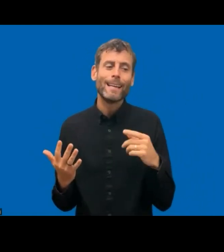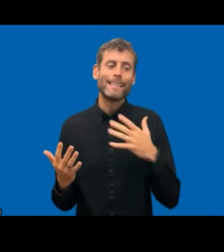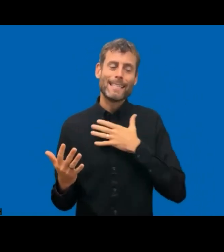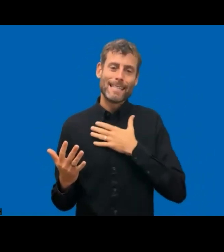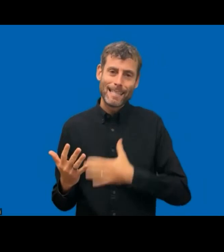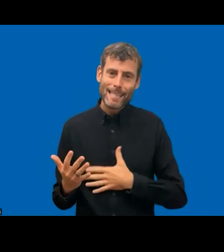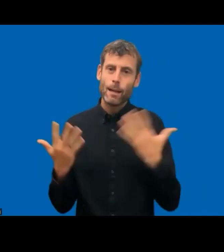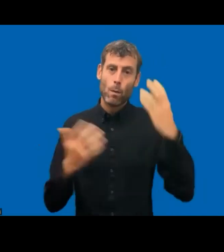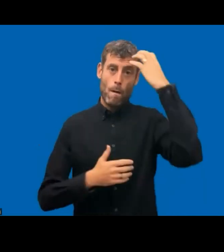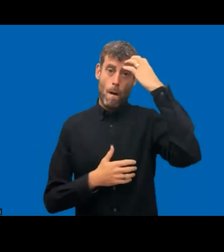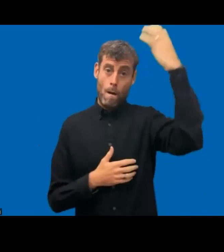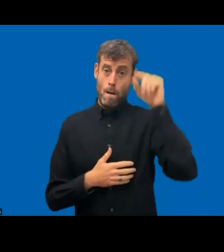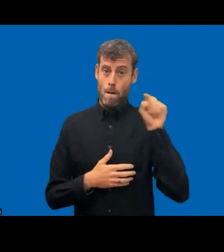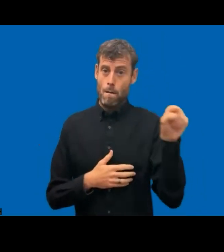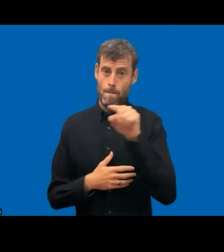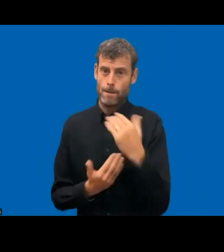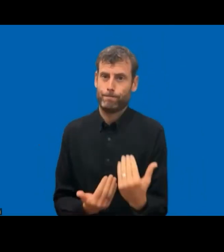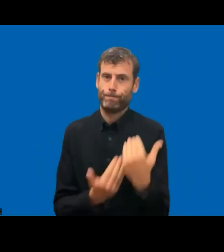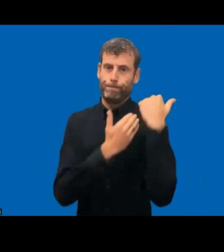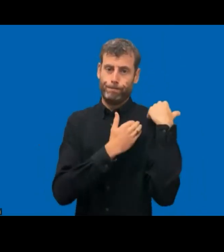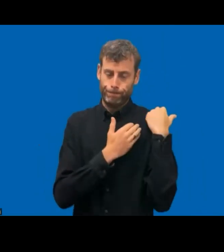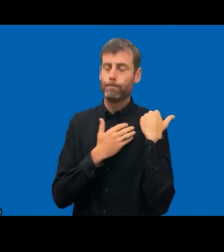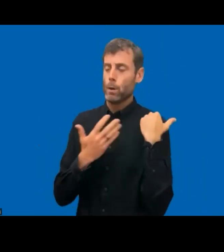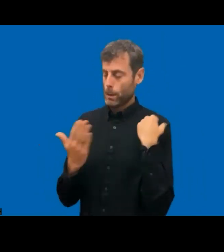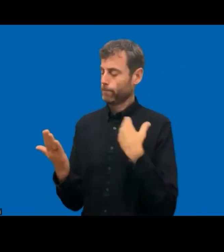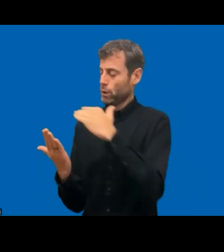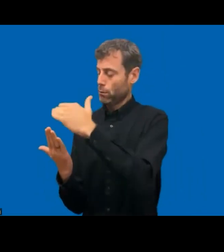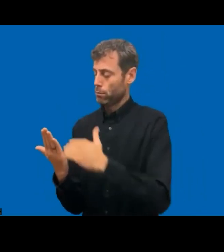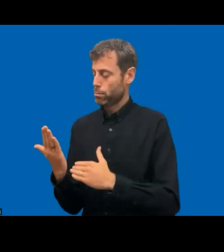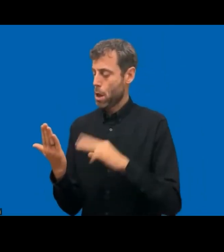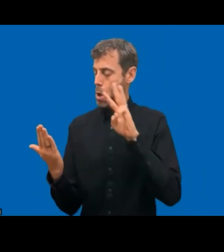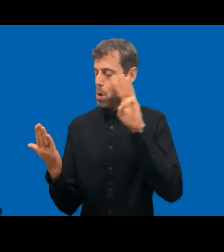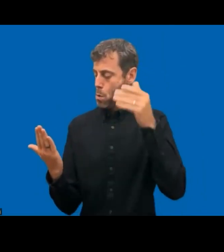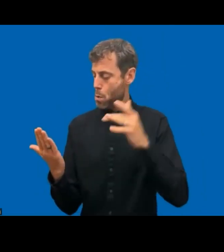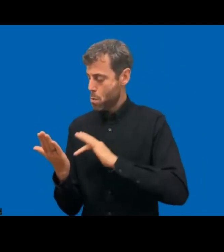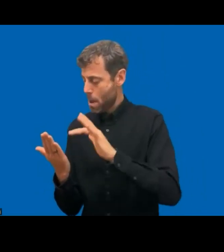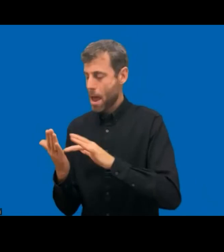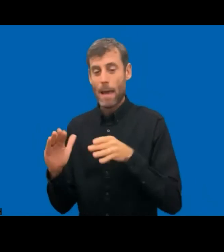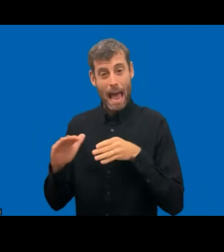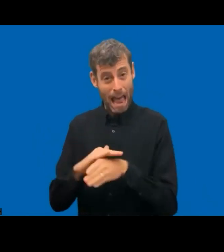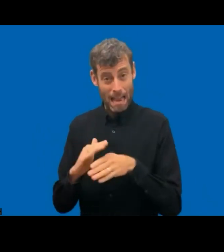to actually being able to contribute meaningfully, because it's not the same to just drop an